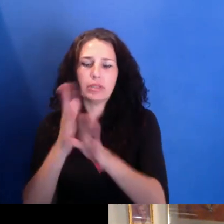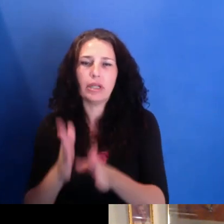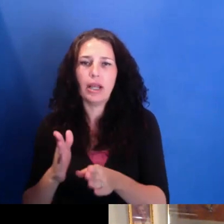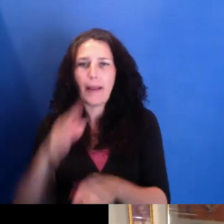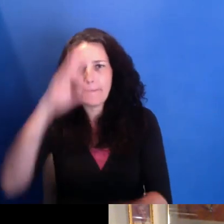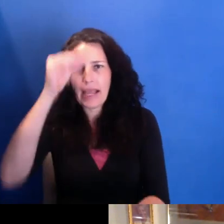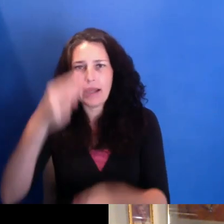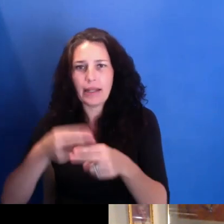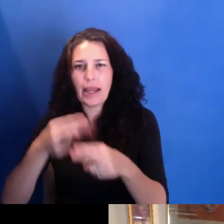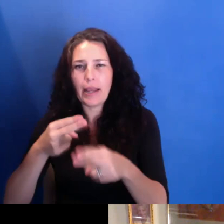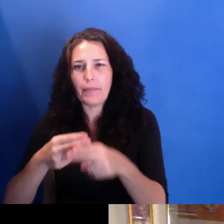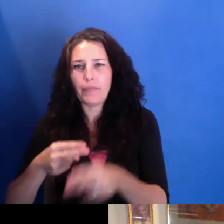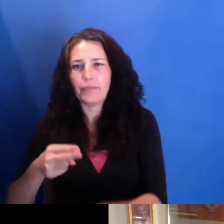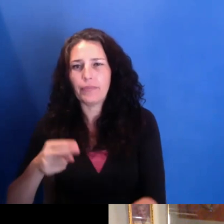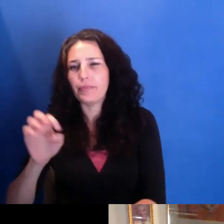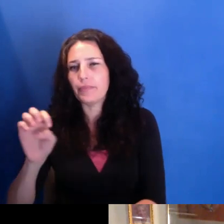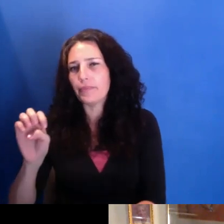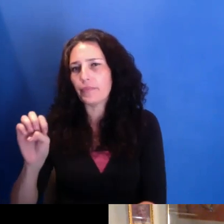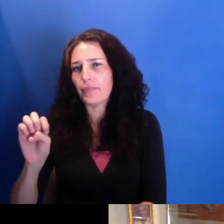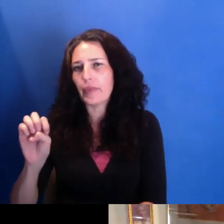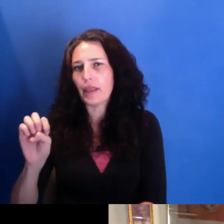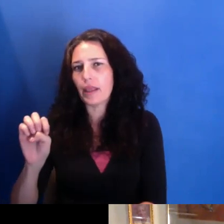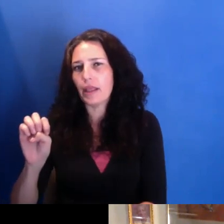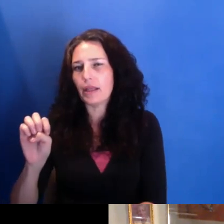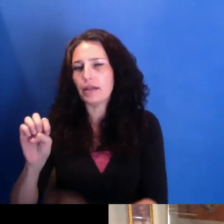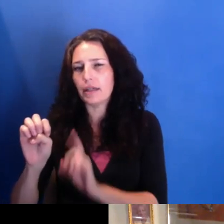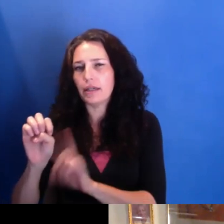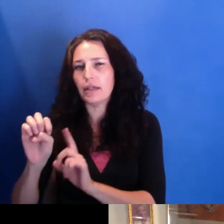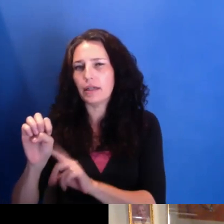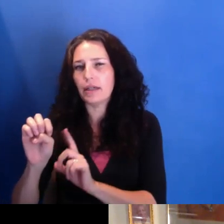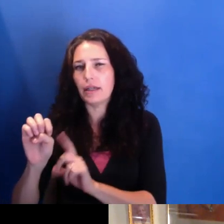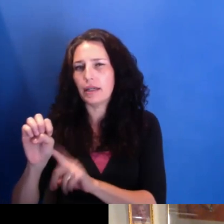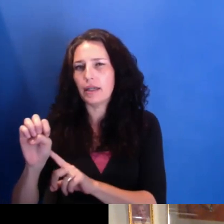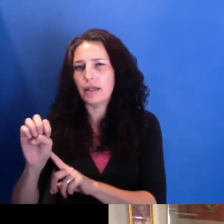And he took me-- the-- the number one rule for an artist